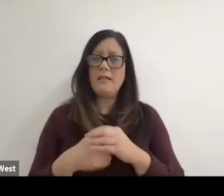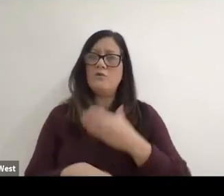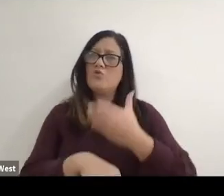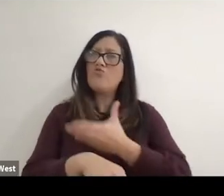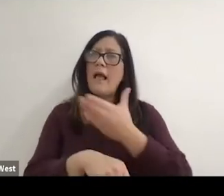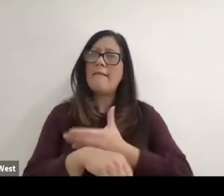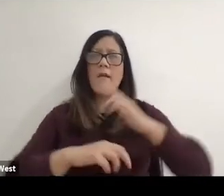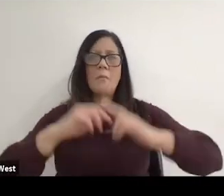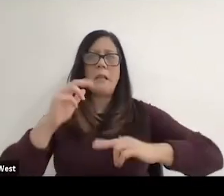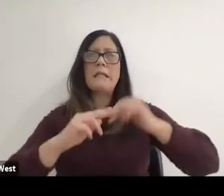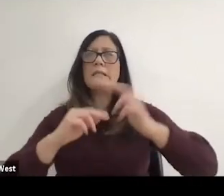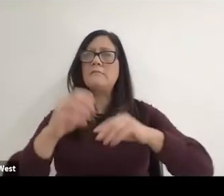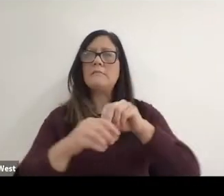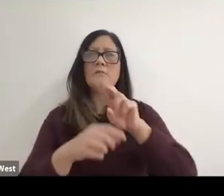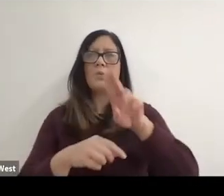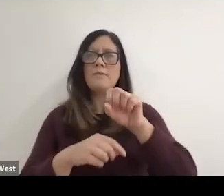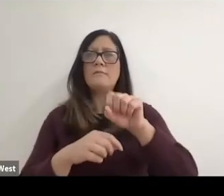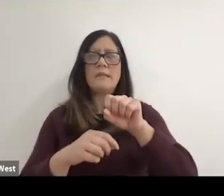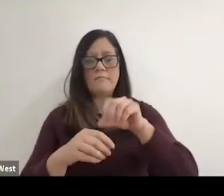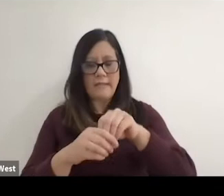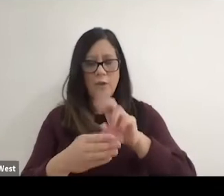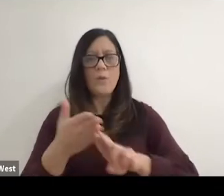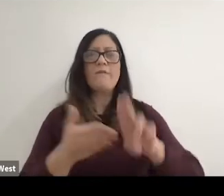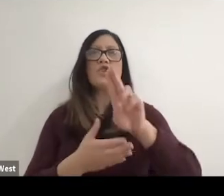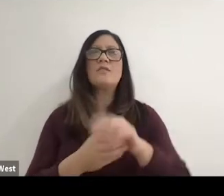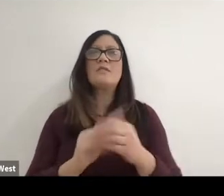to renovate spaces in the University so that it became more accessible,